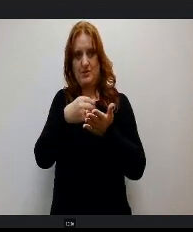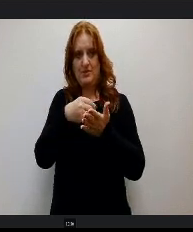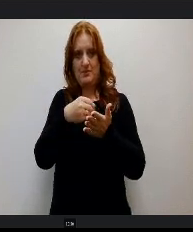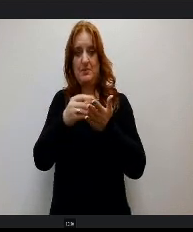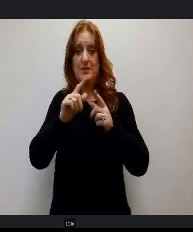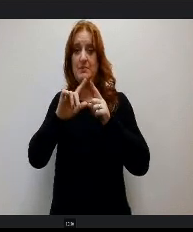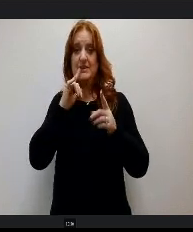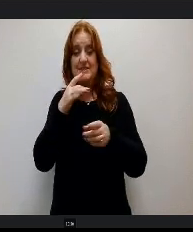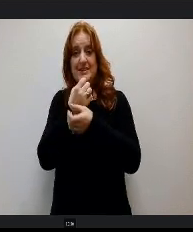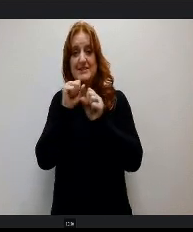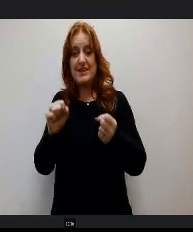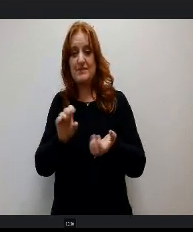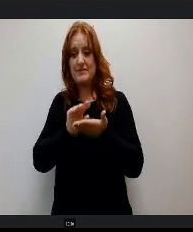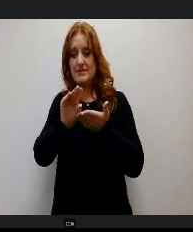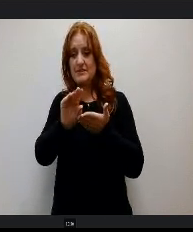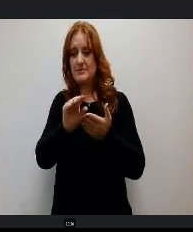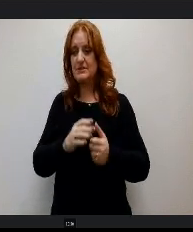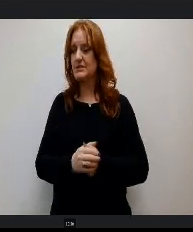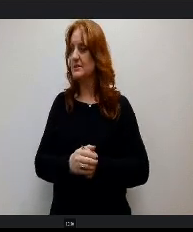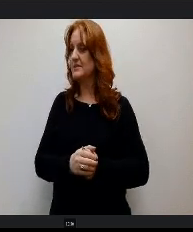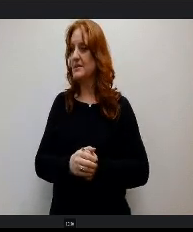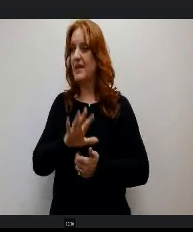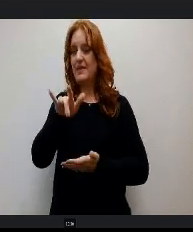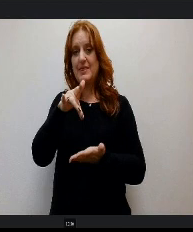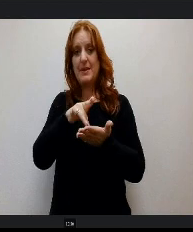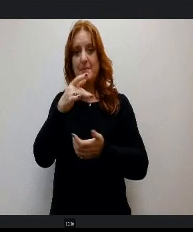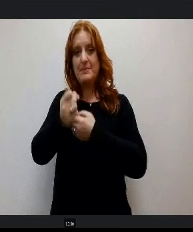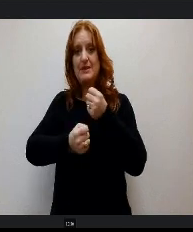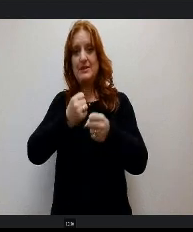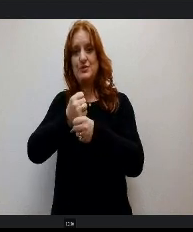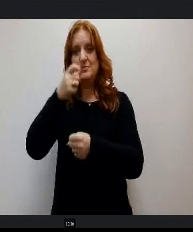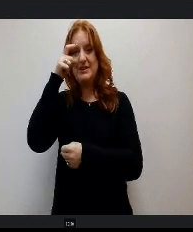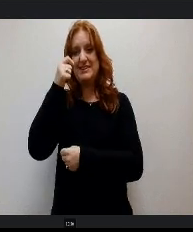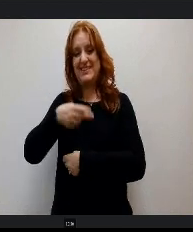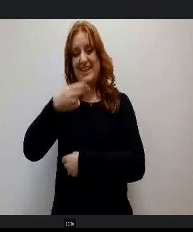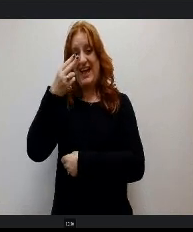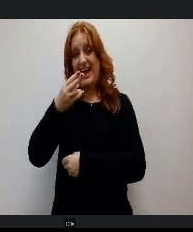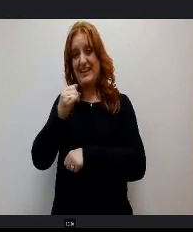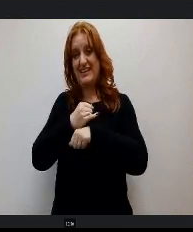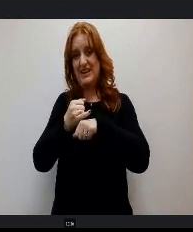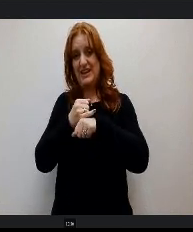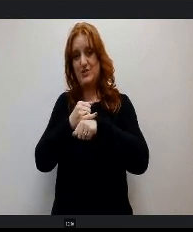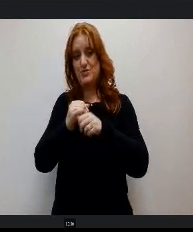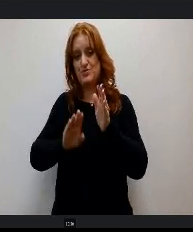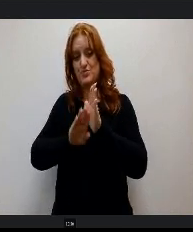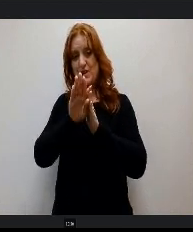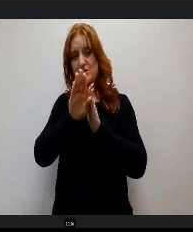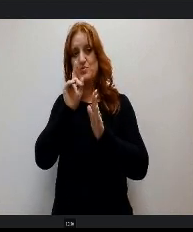And so at the mid year because of the high interest rates, we went ahead and did a one time increase